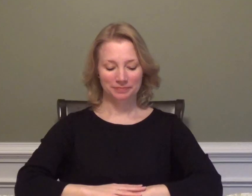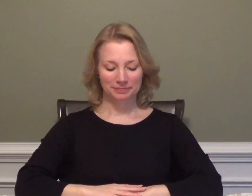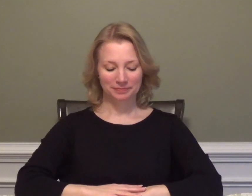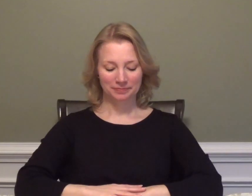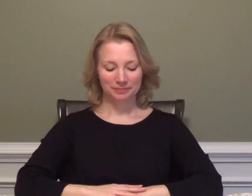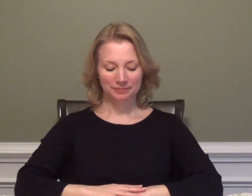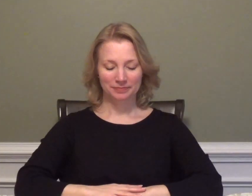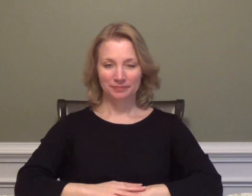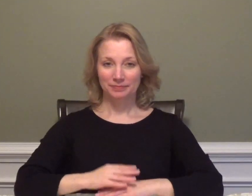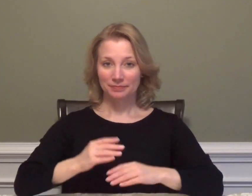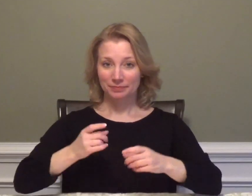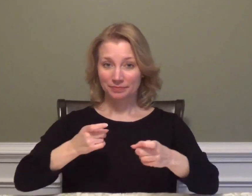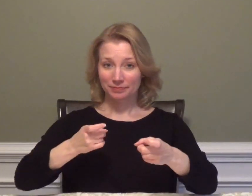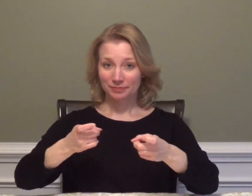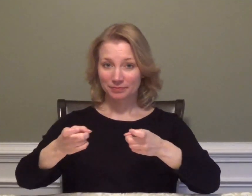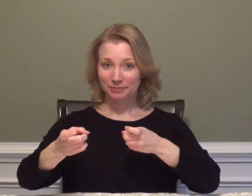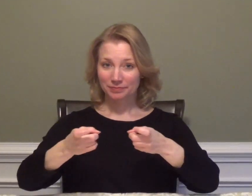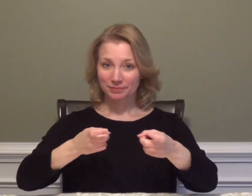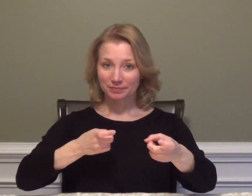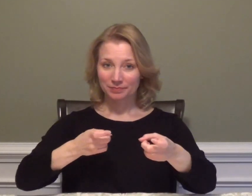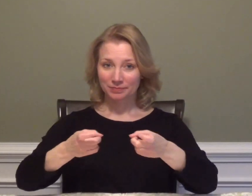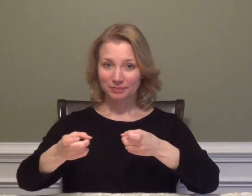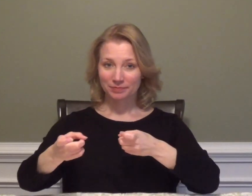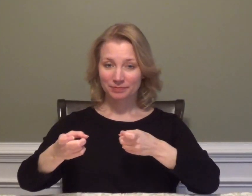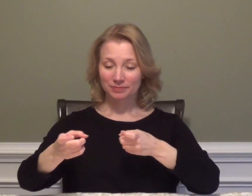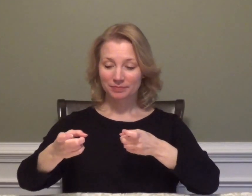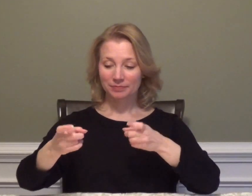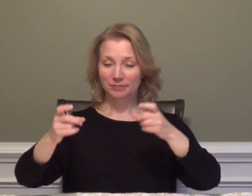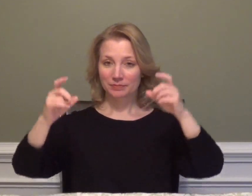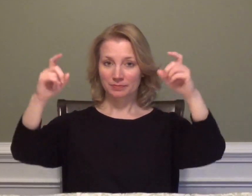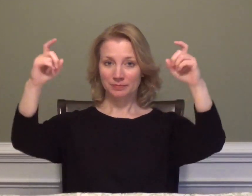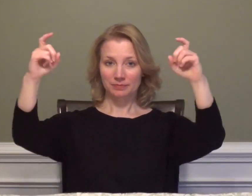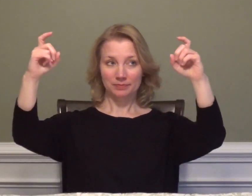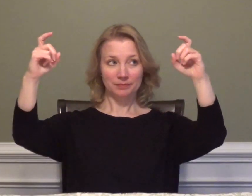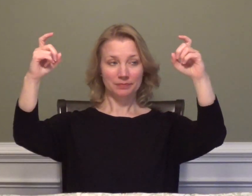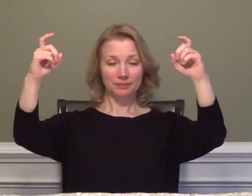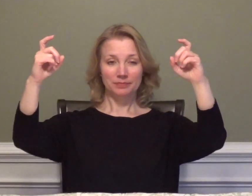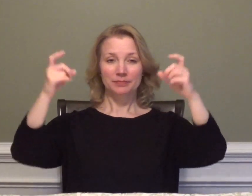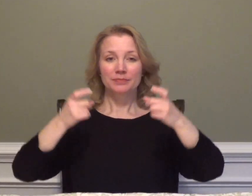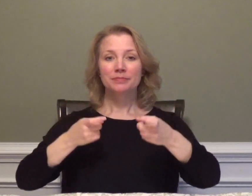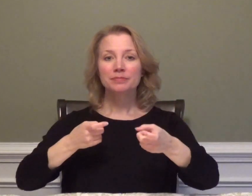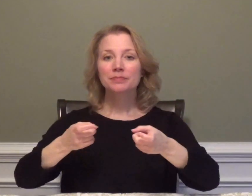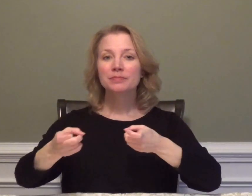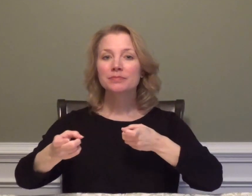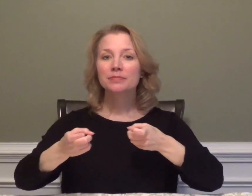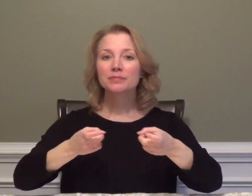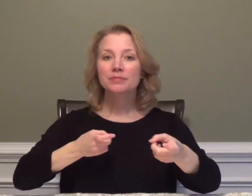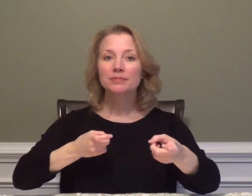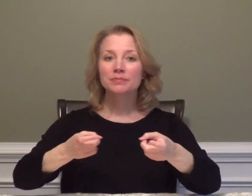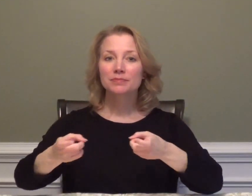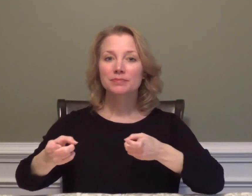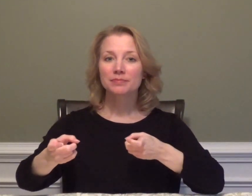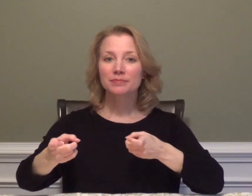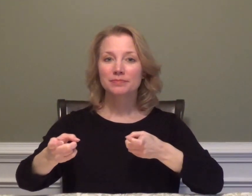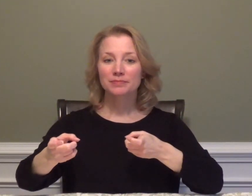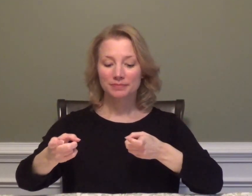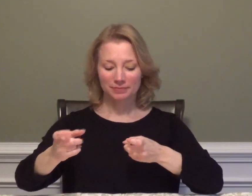to MANAGE / CONTROL / RULE / DIRECT